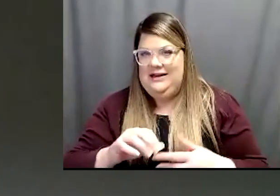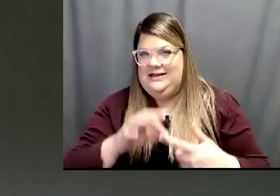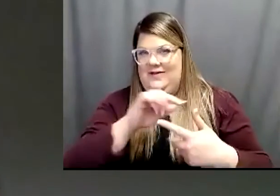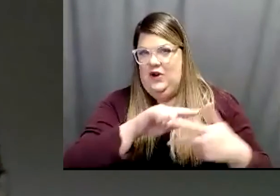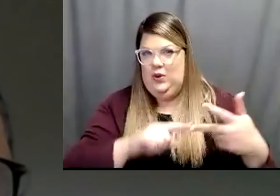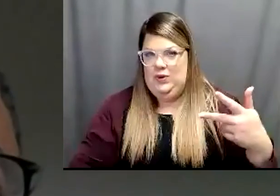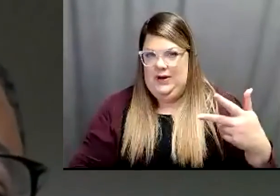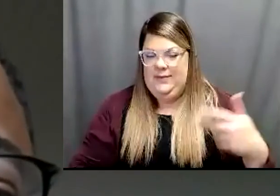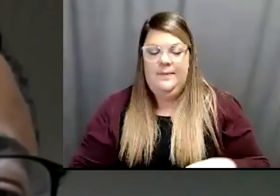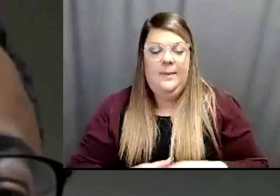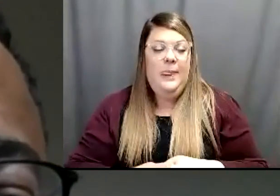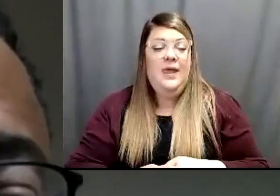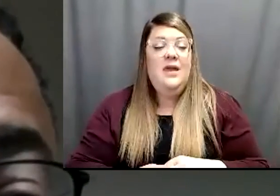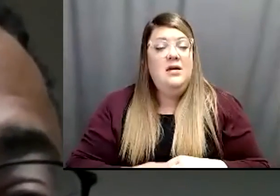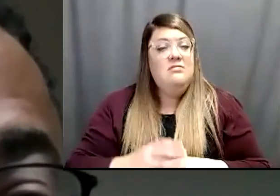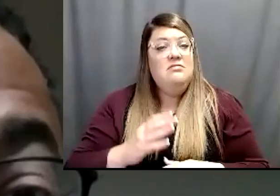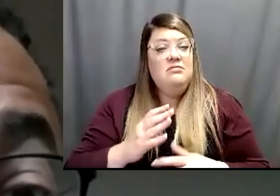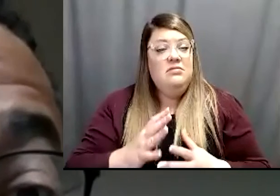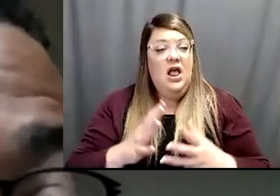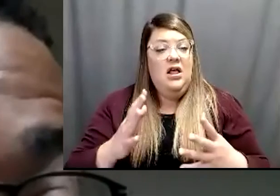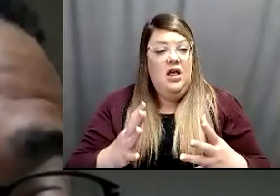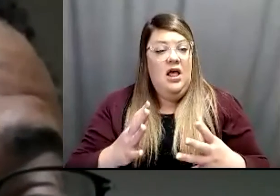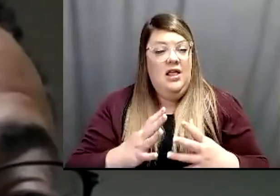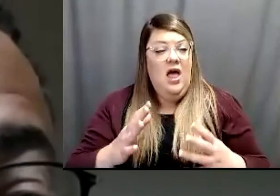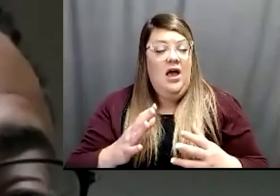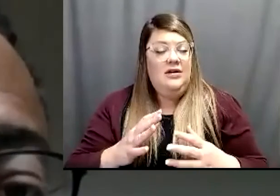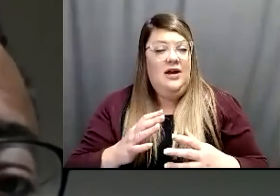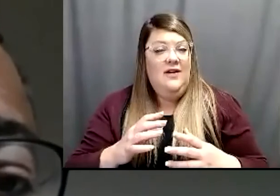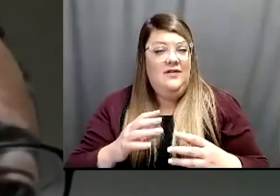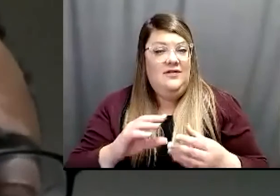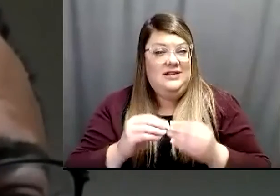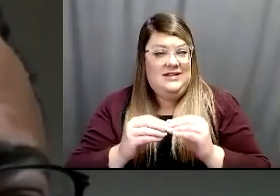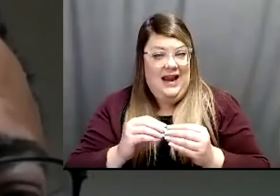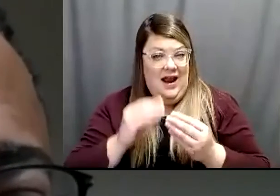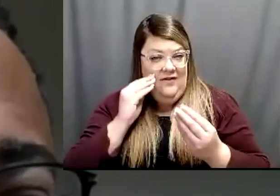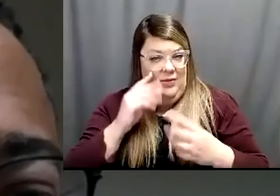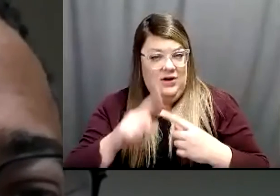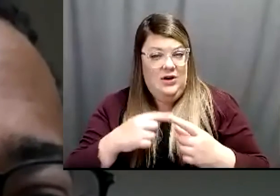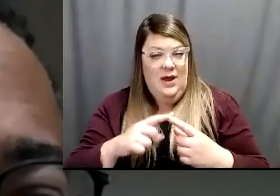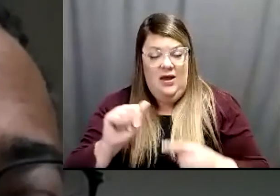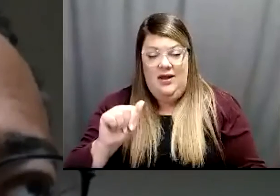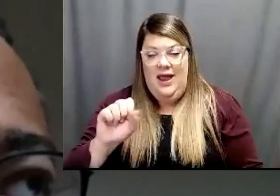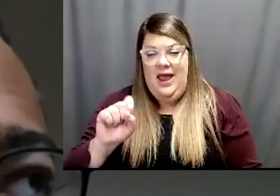a fair amount of data on for instance the Ash's Zenica vaccine or other types of MRNA vaccines and